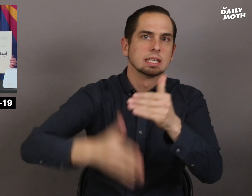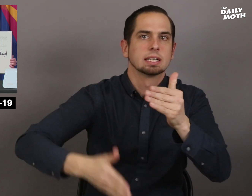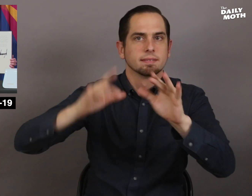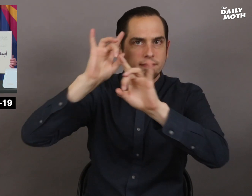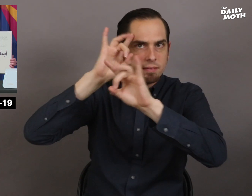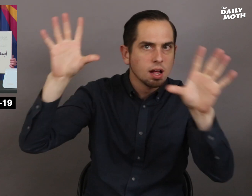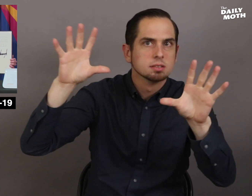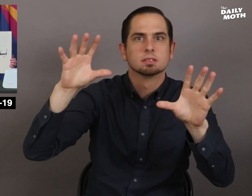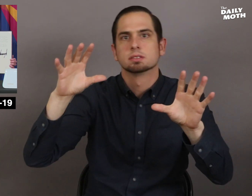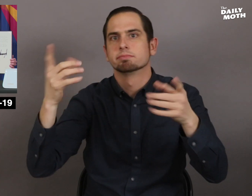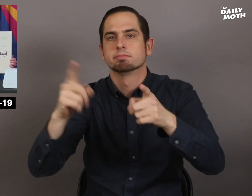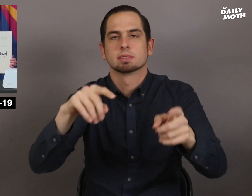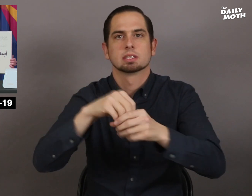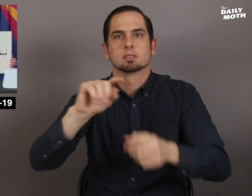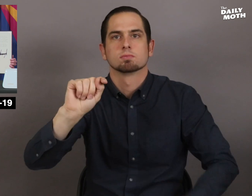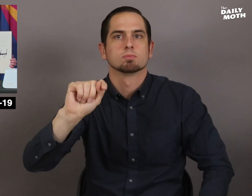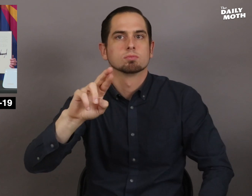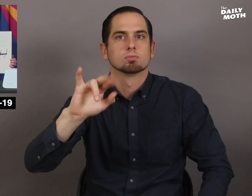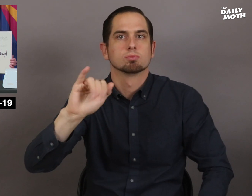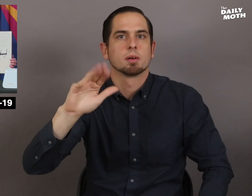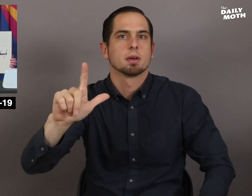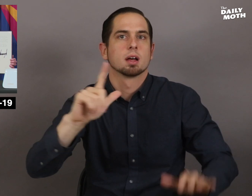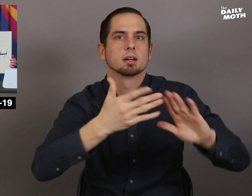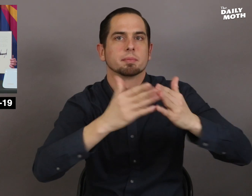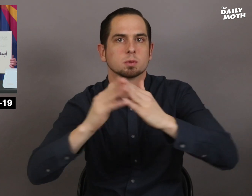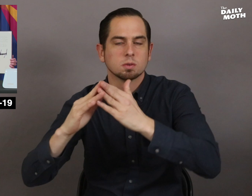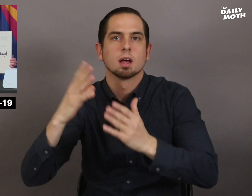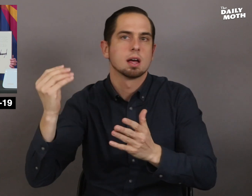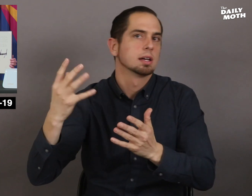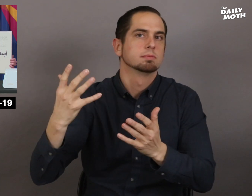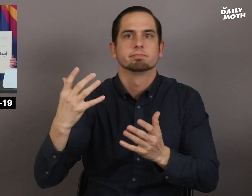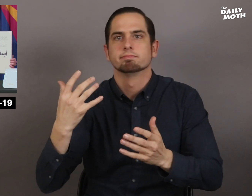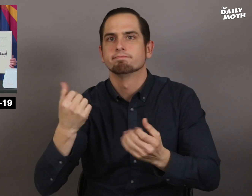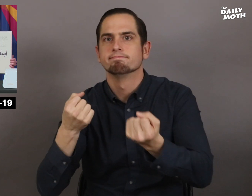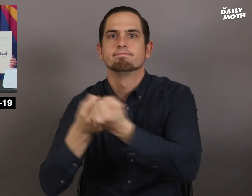to end violence in tribal communities and